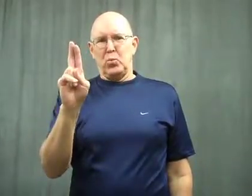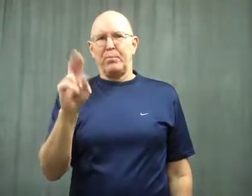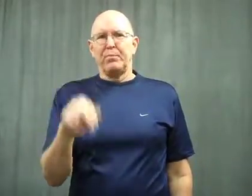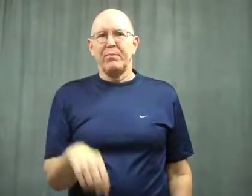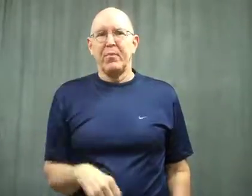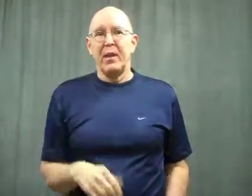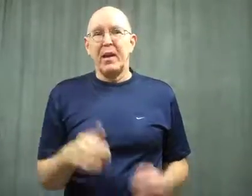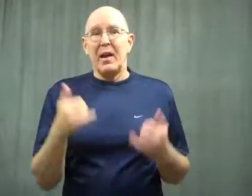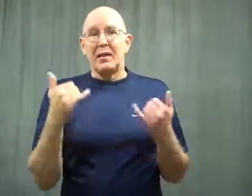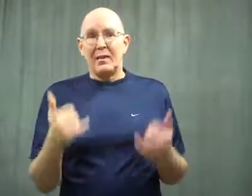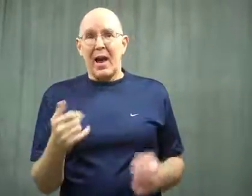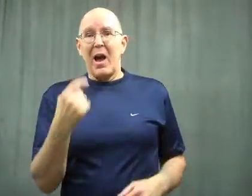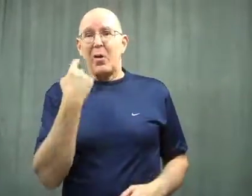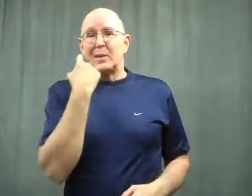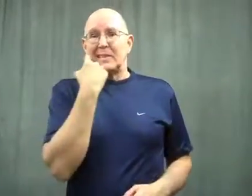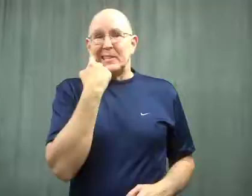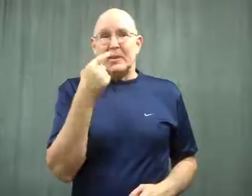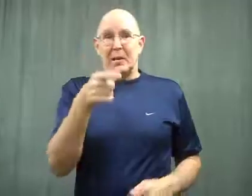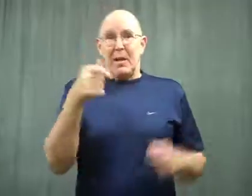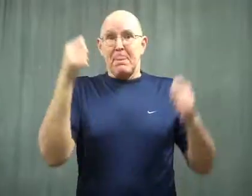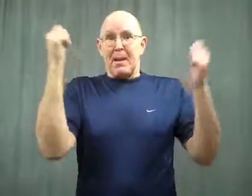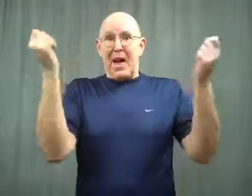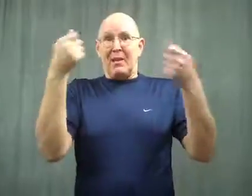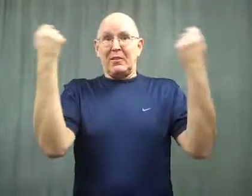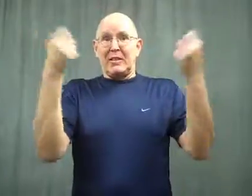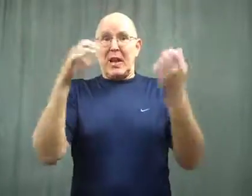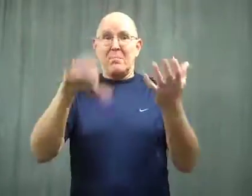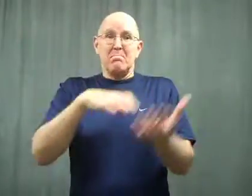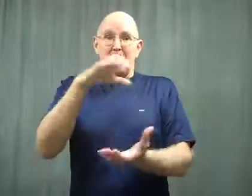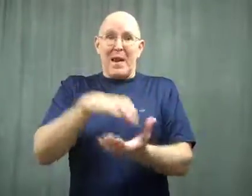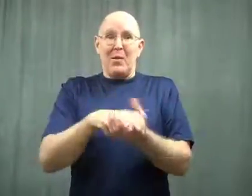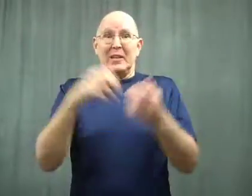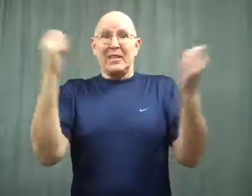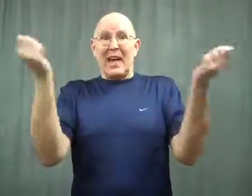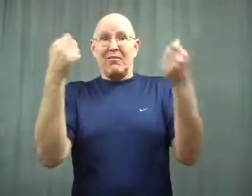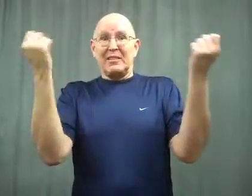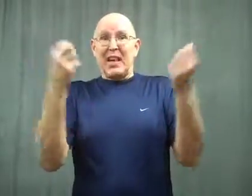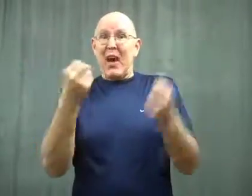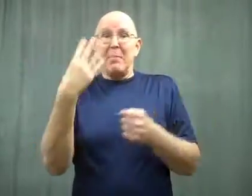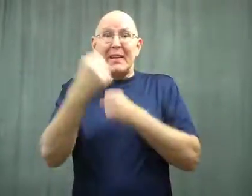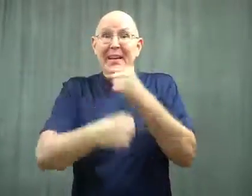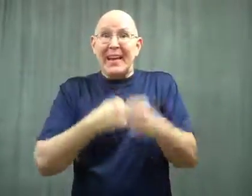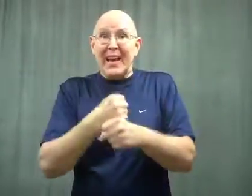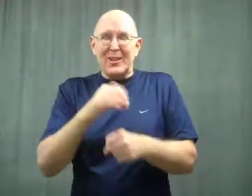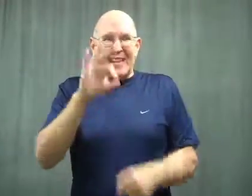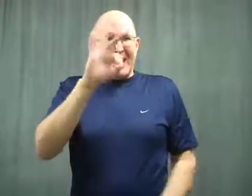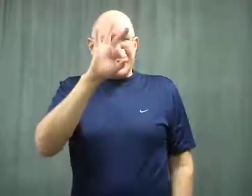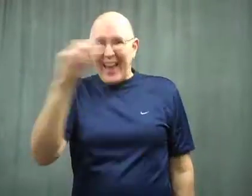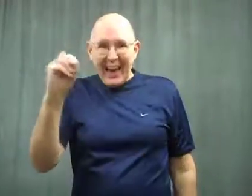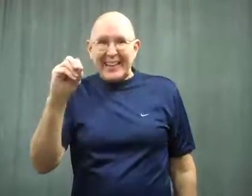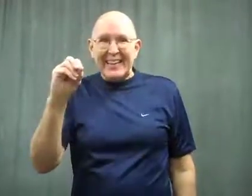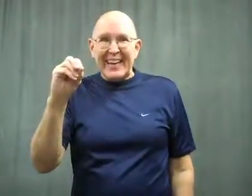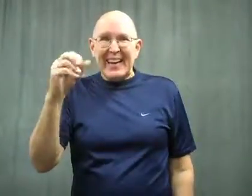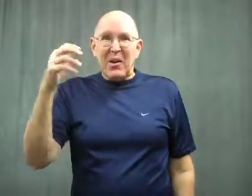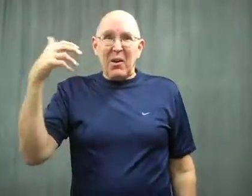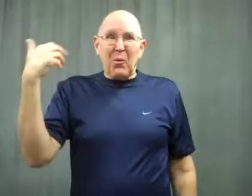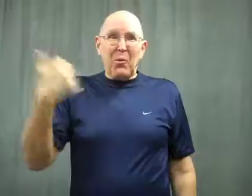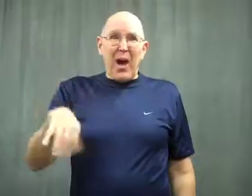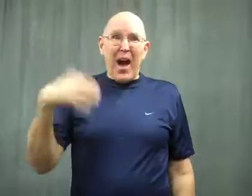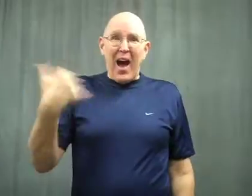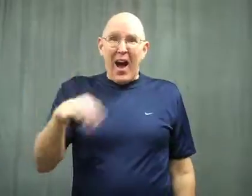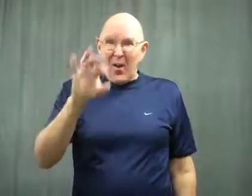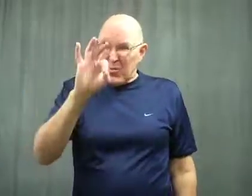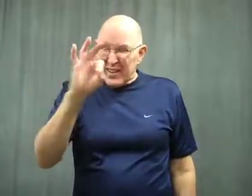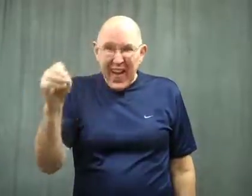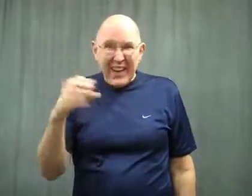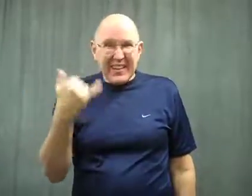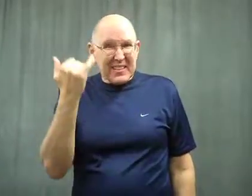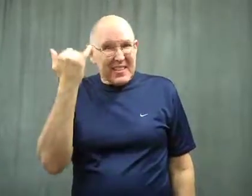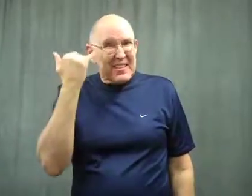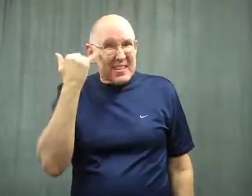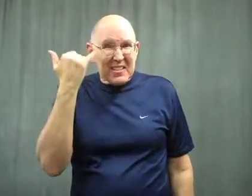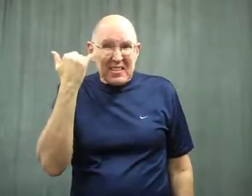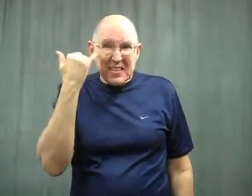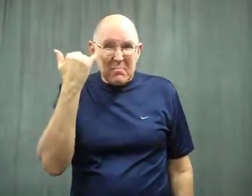They recently celebrated their 90th wedding anniversary. Wow!